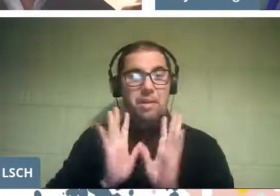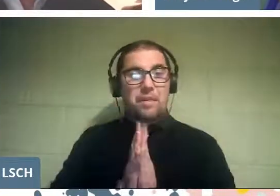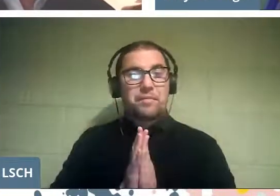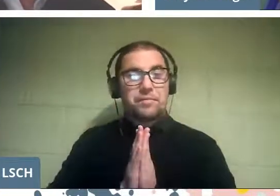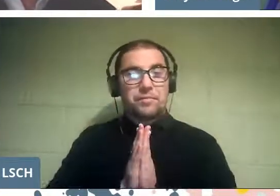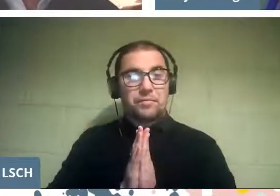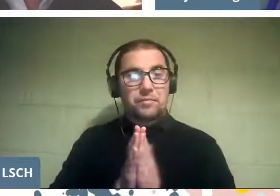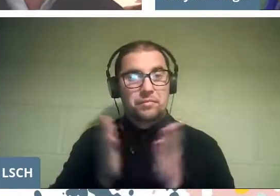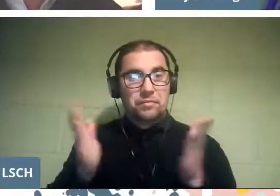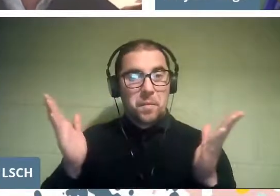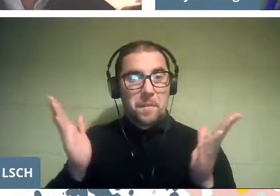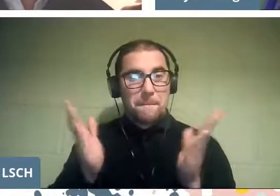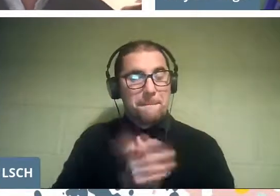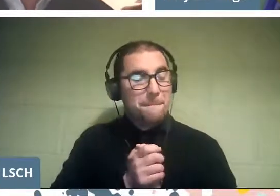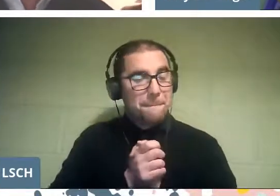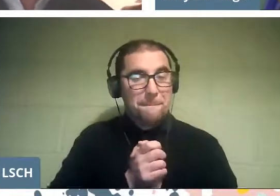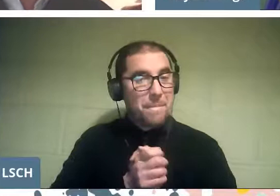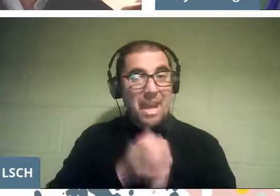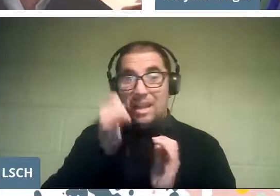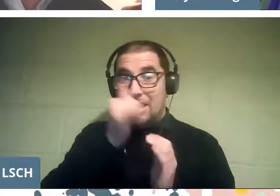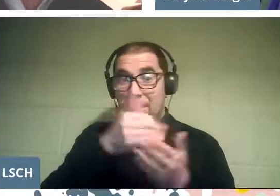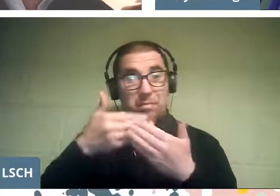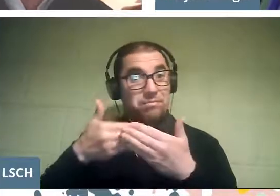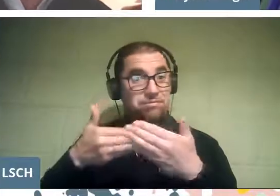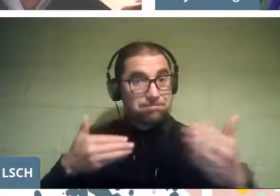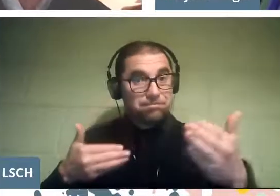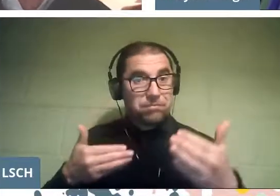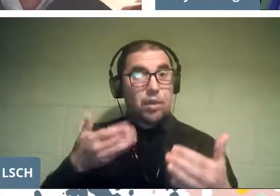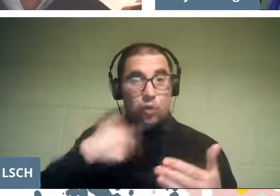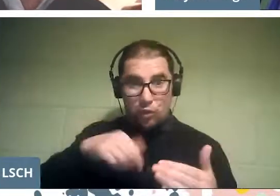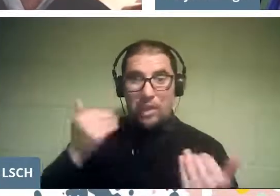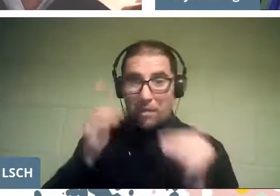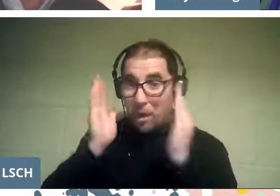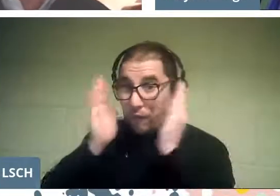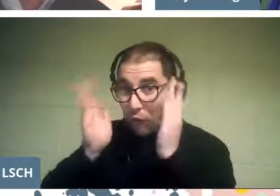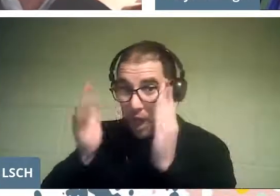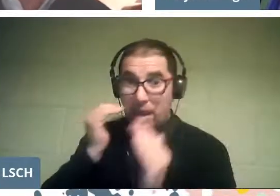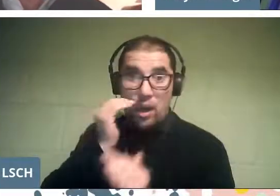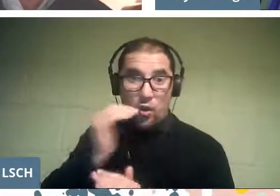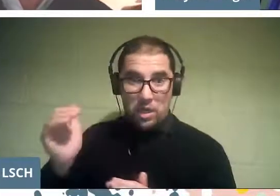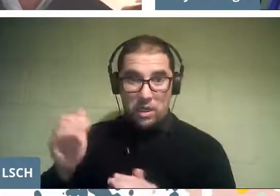It's been a long time, and we need to give more space to our children,